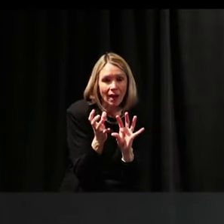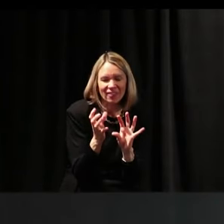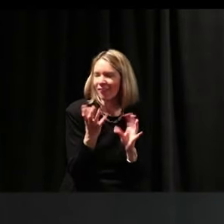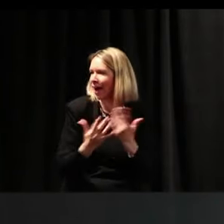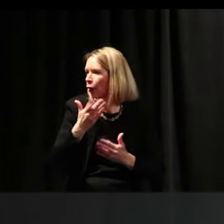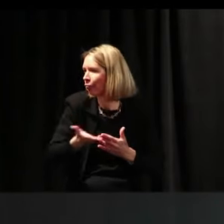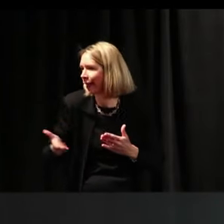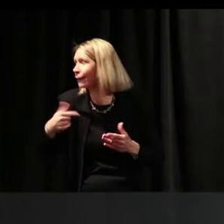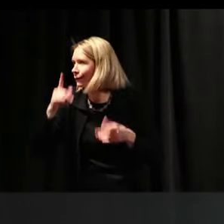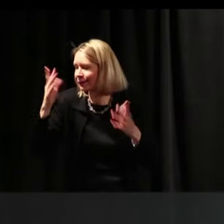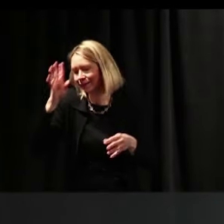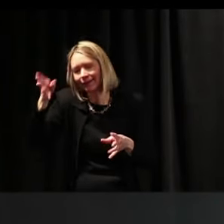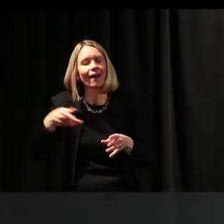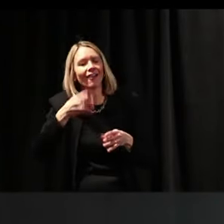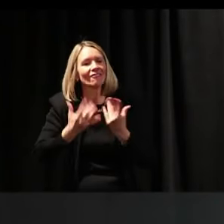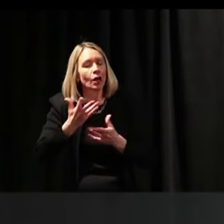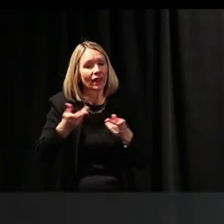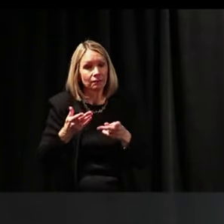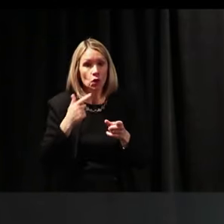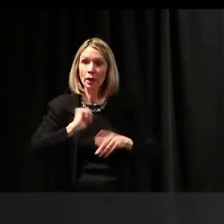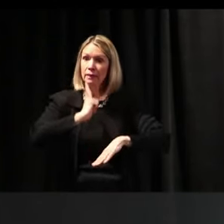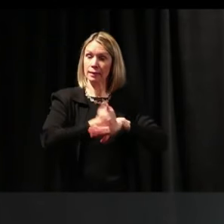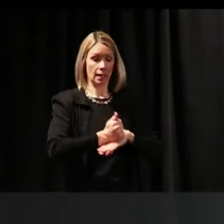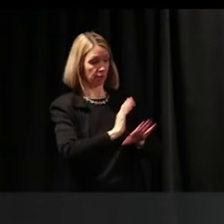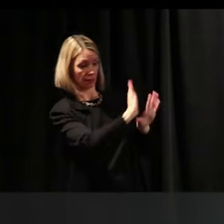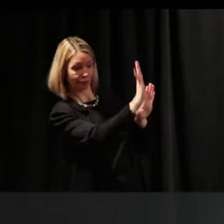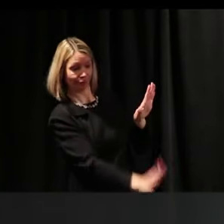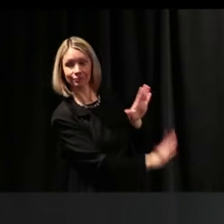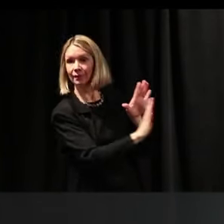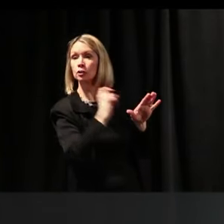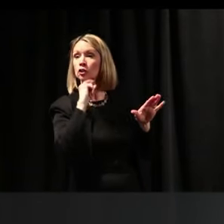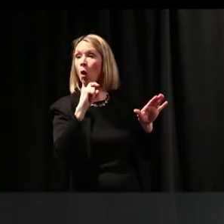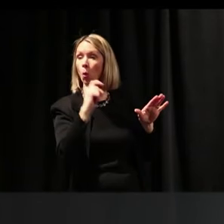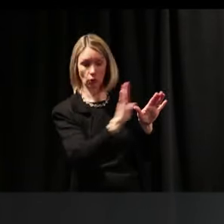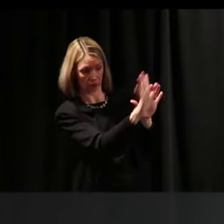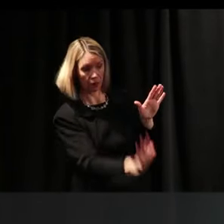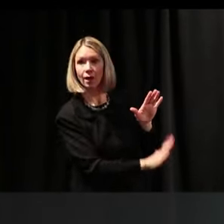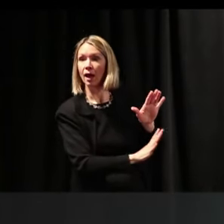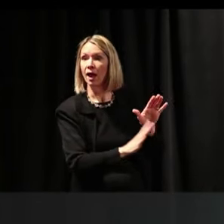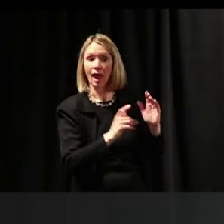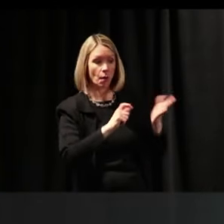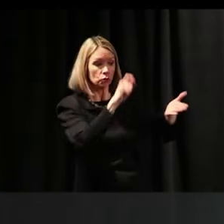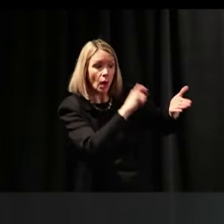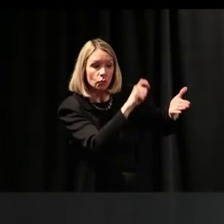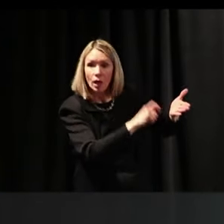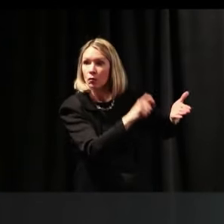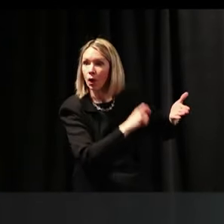So, he set up a slate, a stone, and he was writing algebra on it.